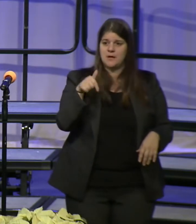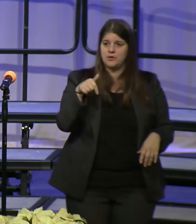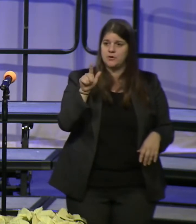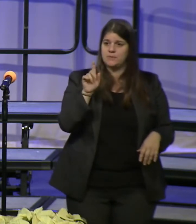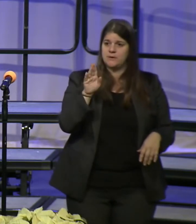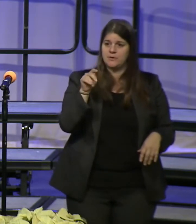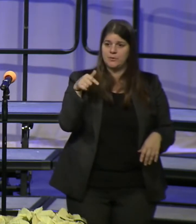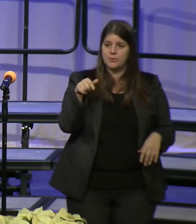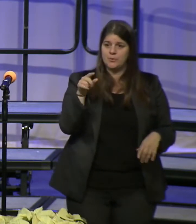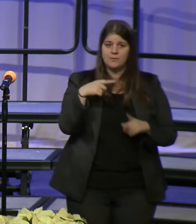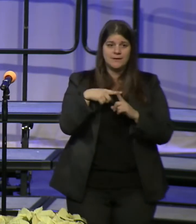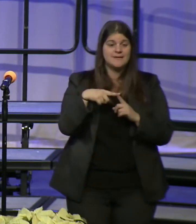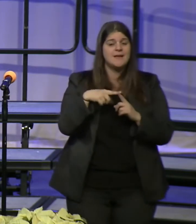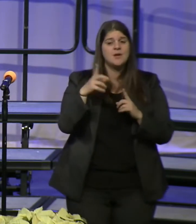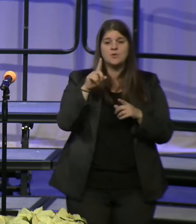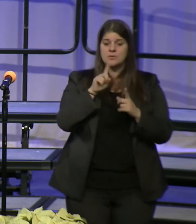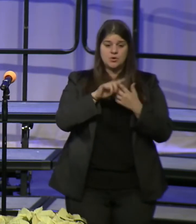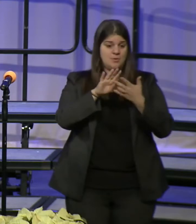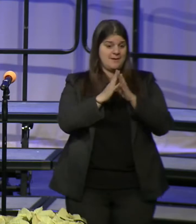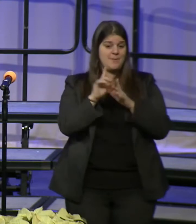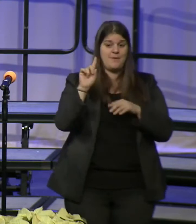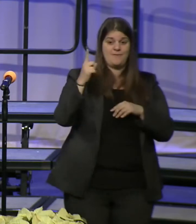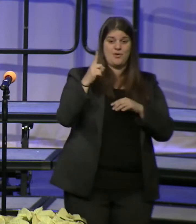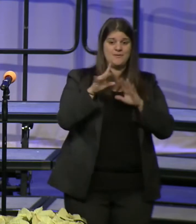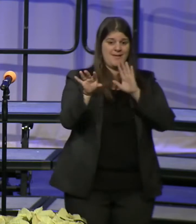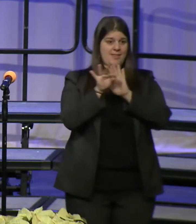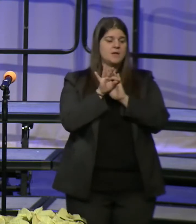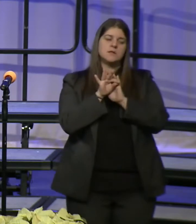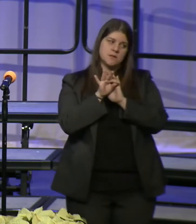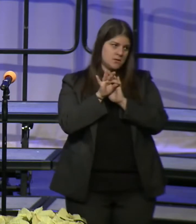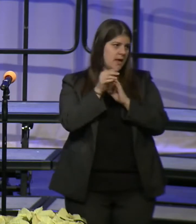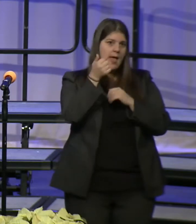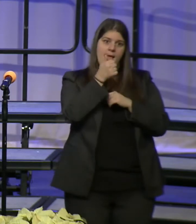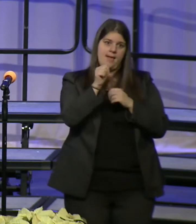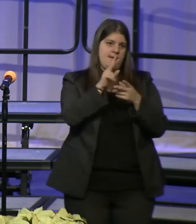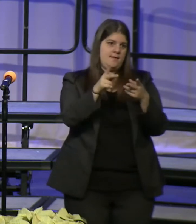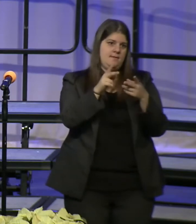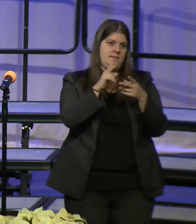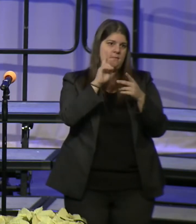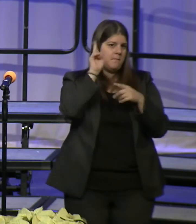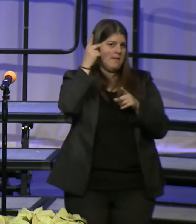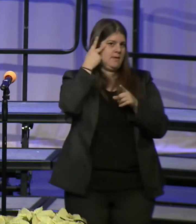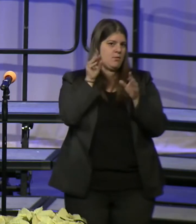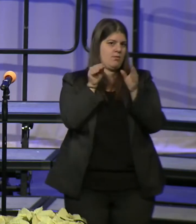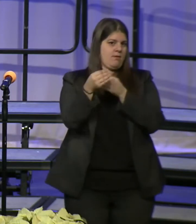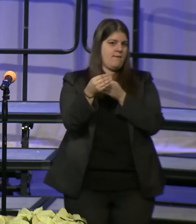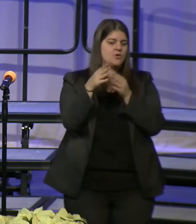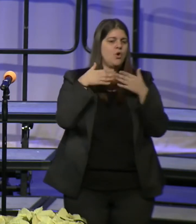elected into any political office, often the focus is on what they did, but that isn't the point,